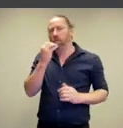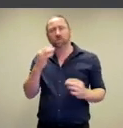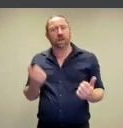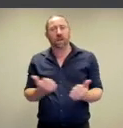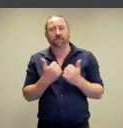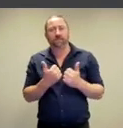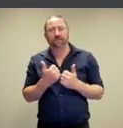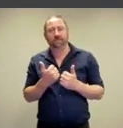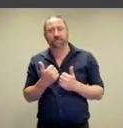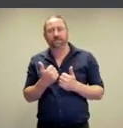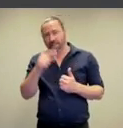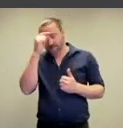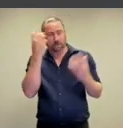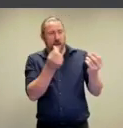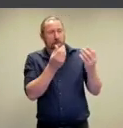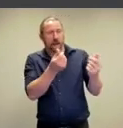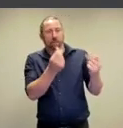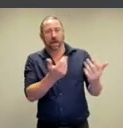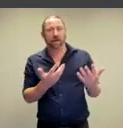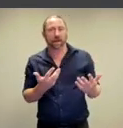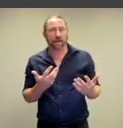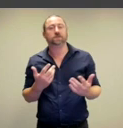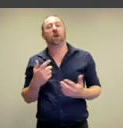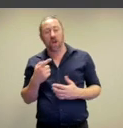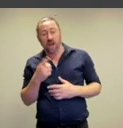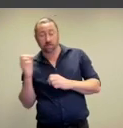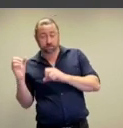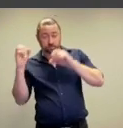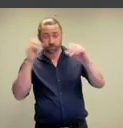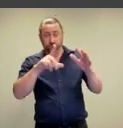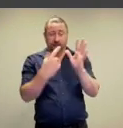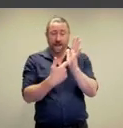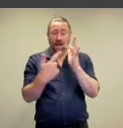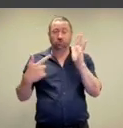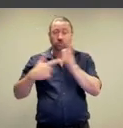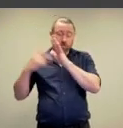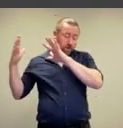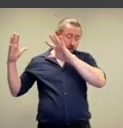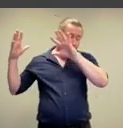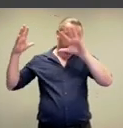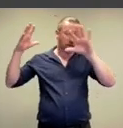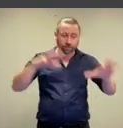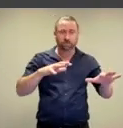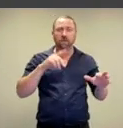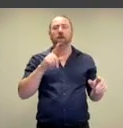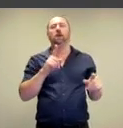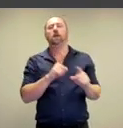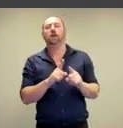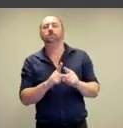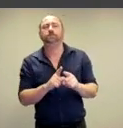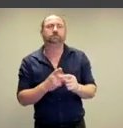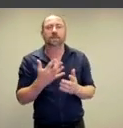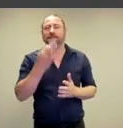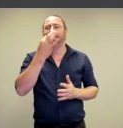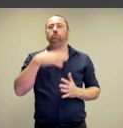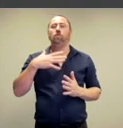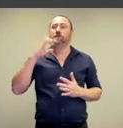and food and so in this recreation,